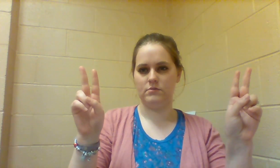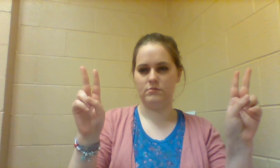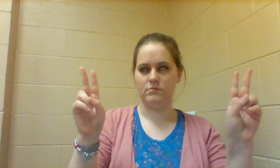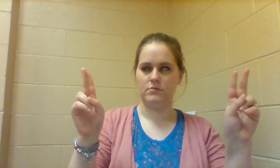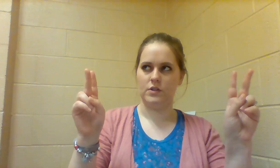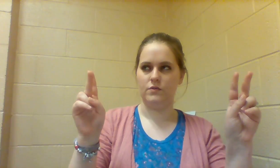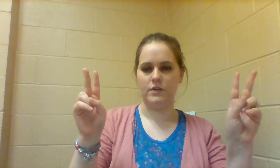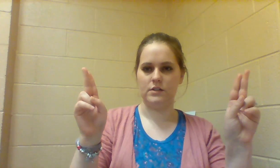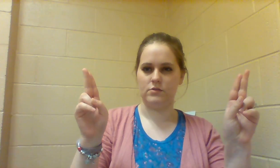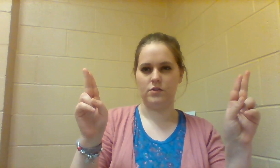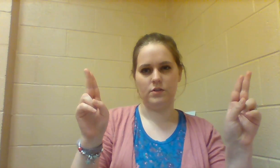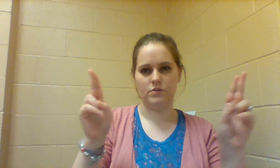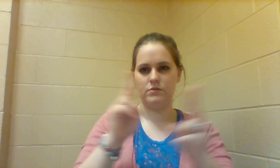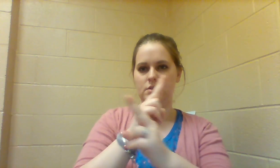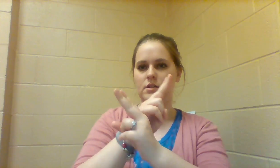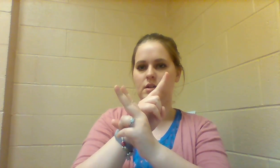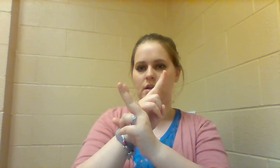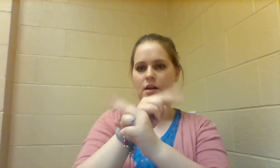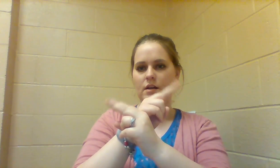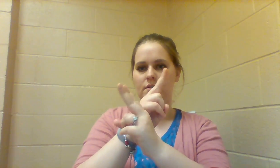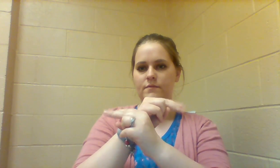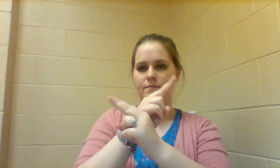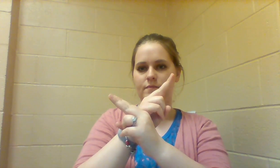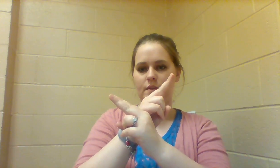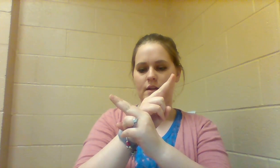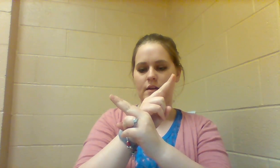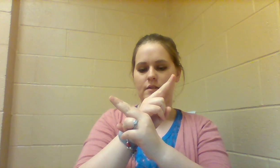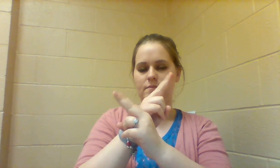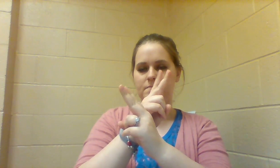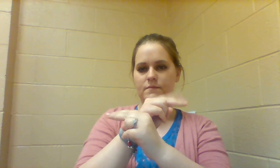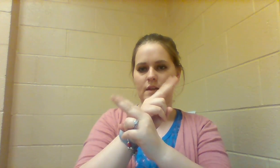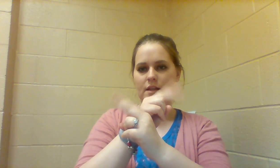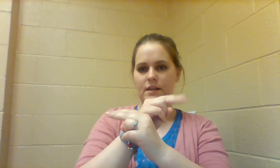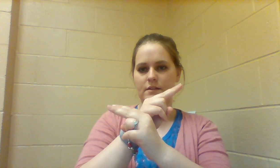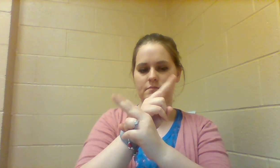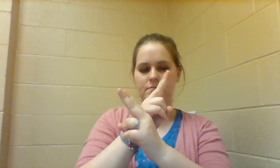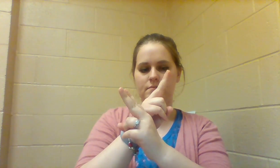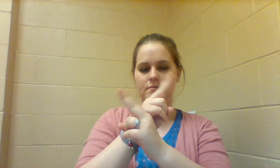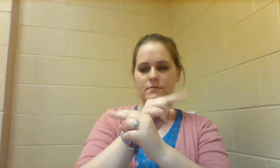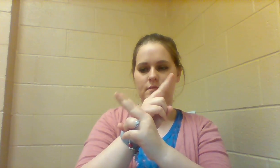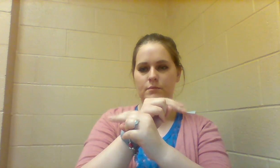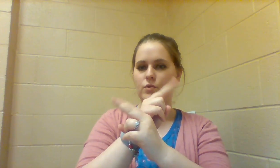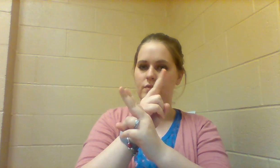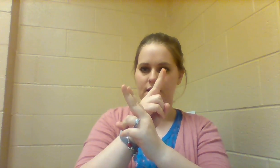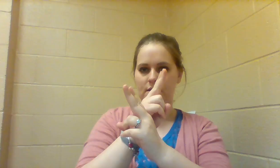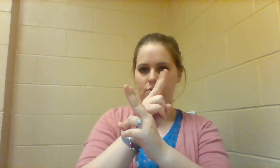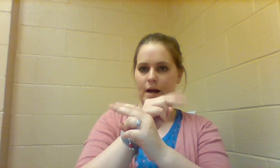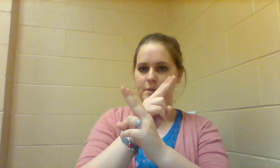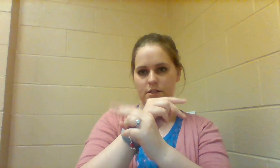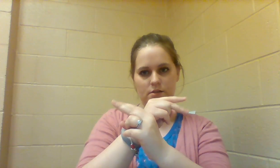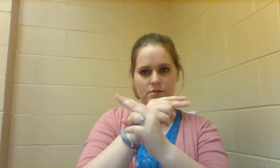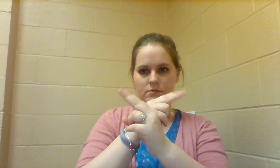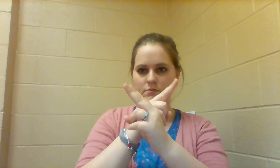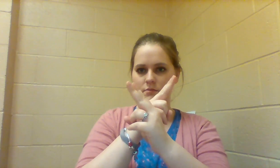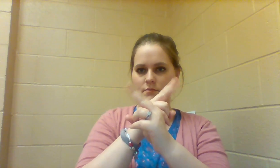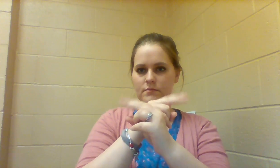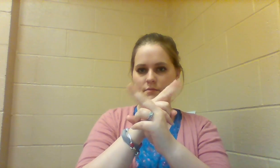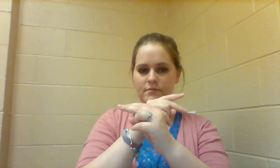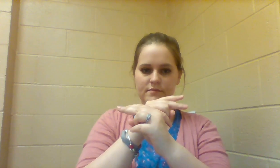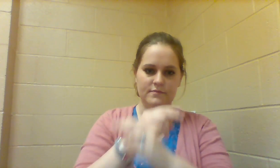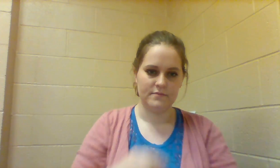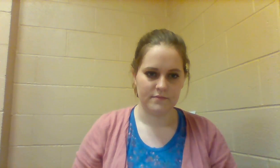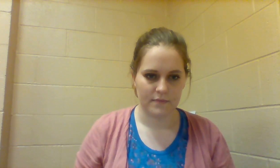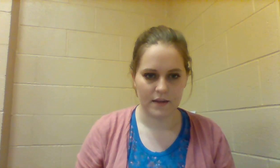So you take 2 Vs or 2 Us and they move like little rabbit ears